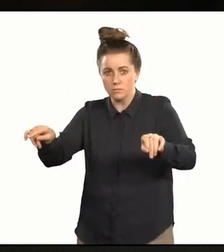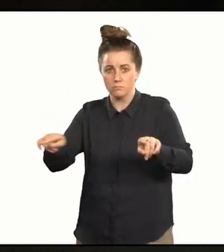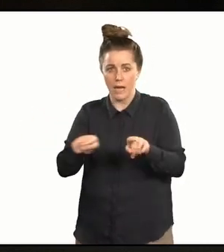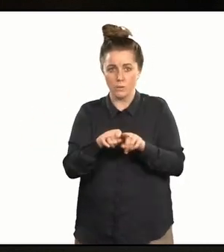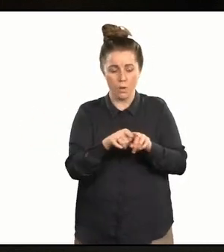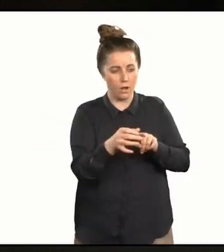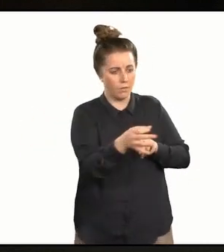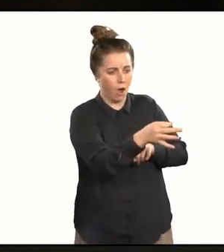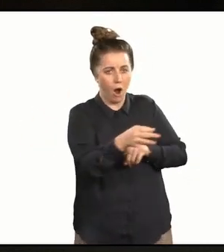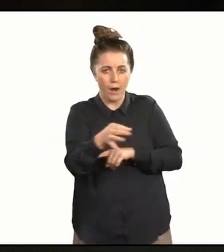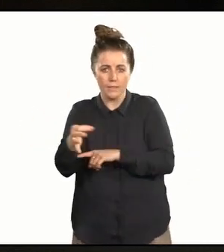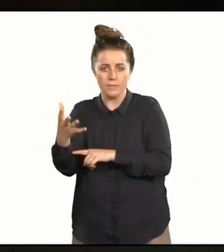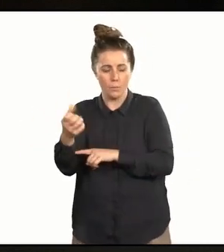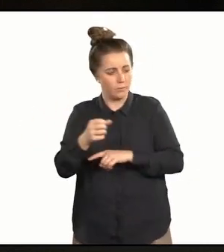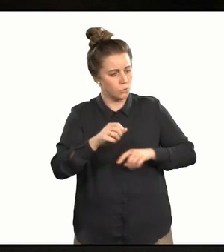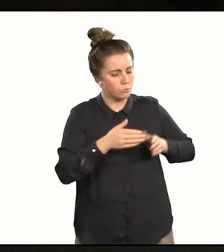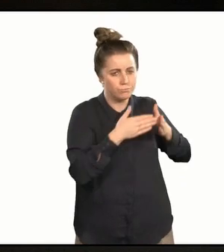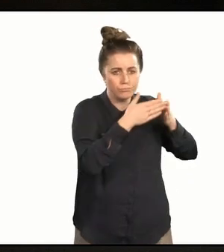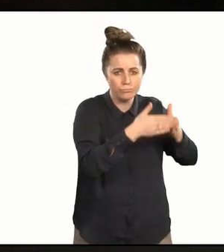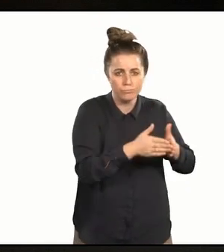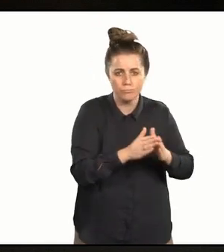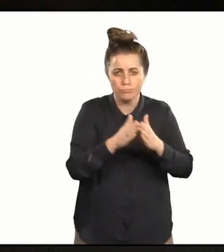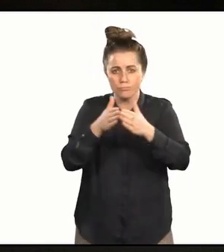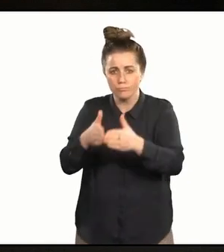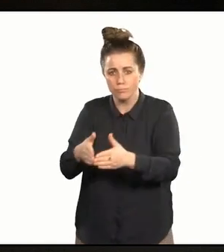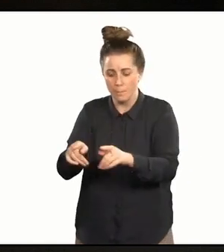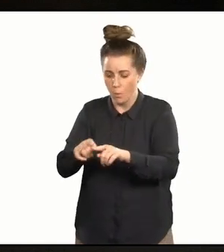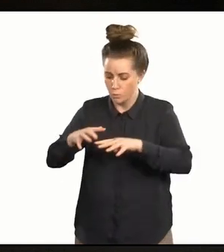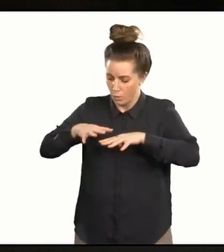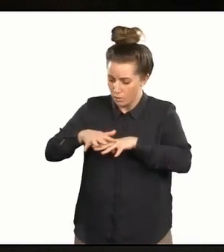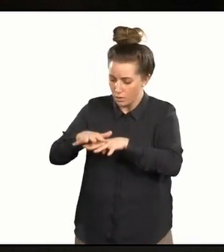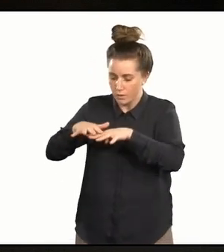the islands we navigate and the fine mats that we sleep on